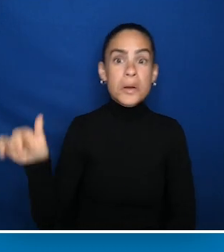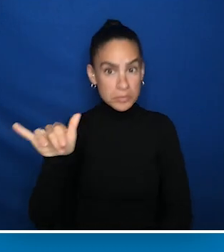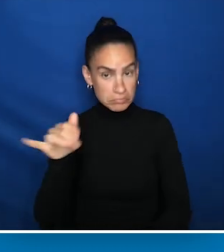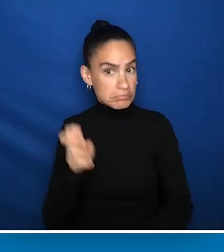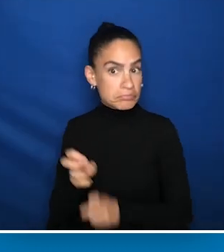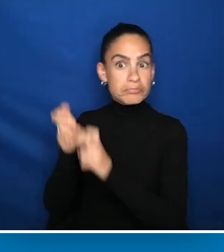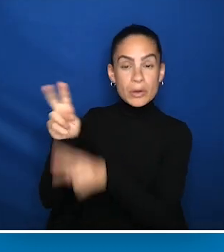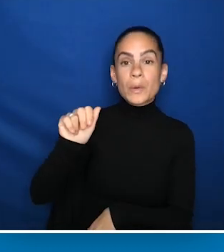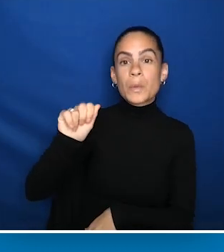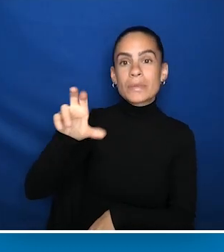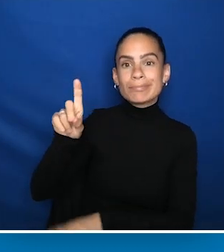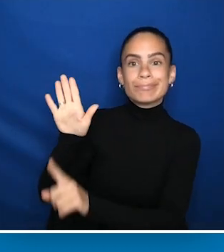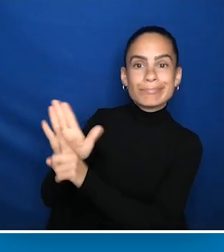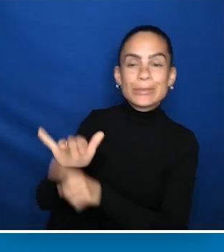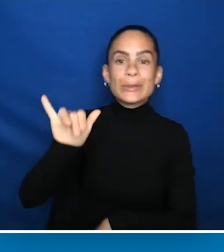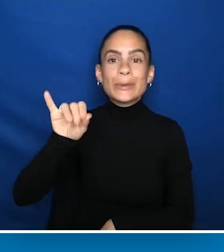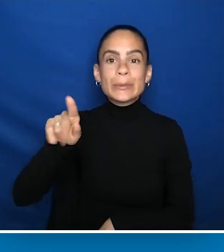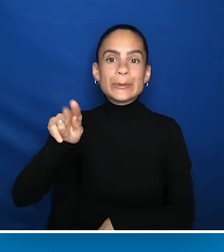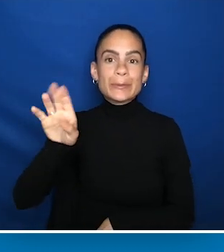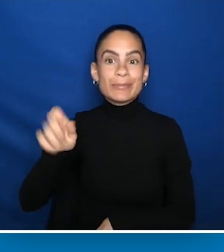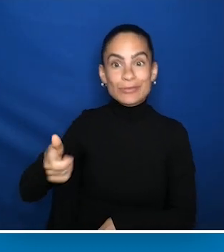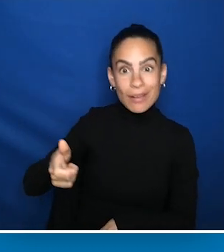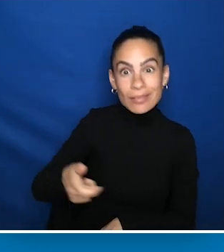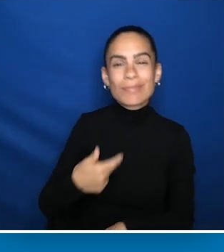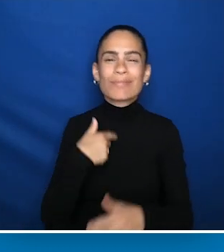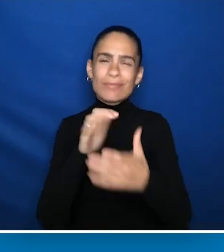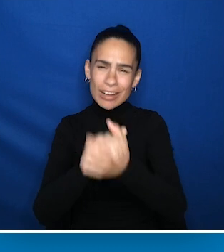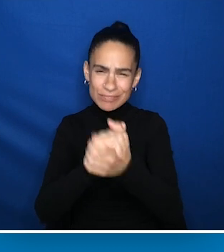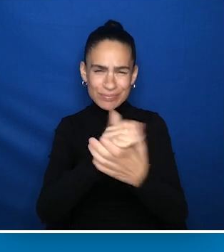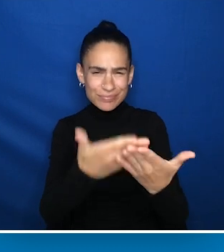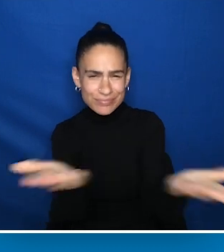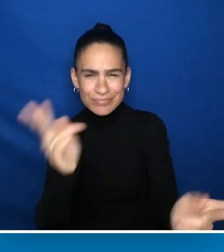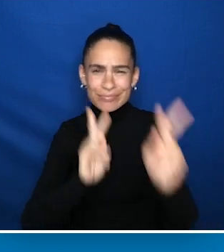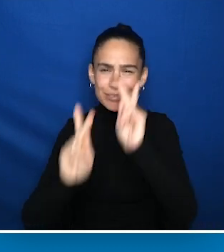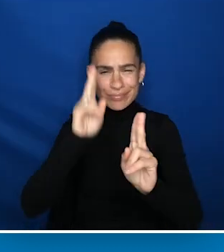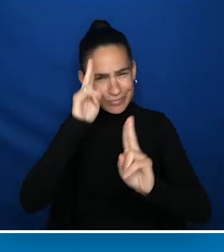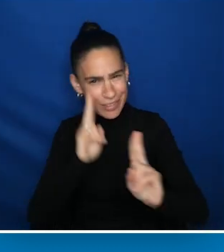and on AUCD's YouTube channel. Congratulations to all of our honorees.